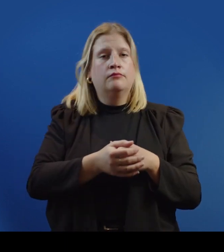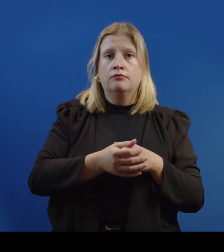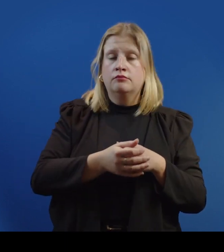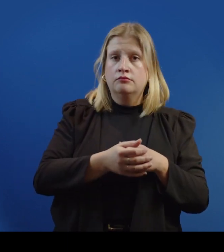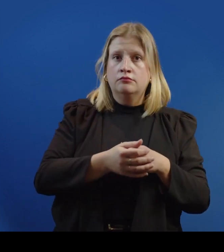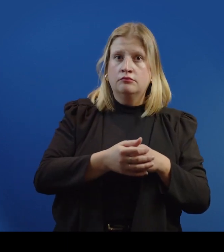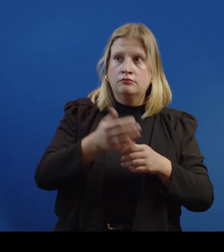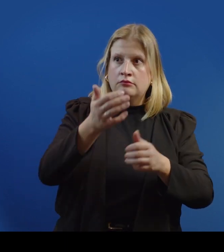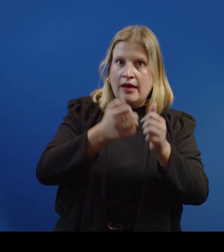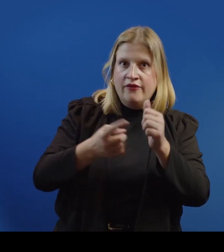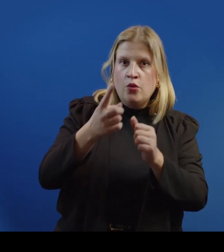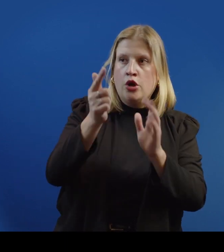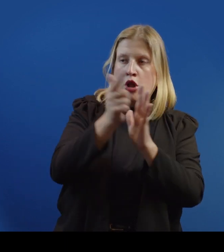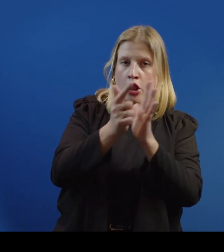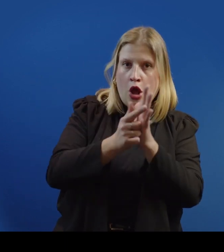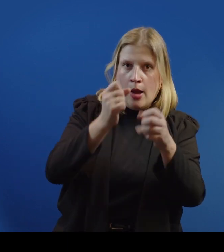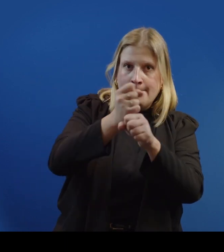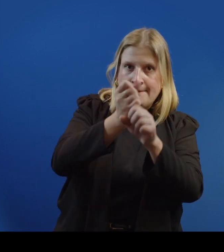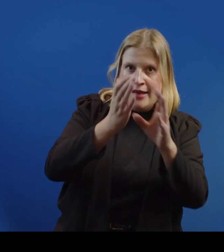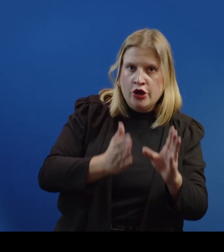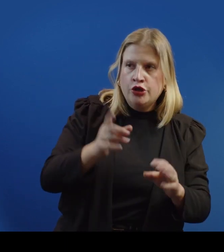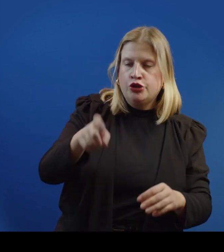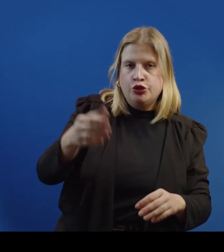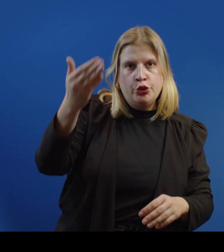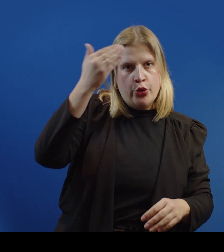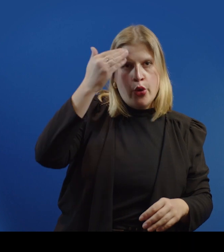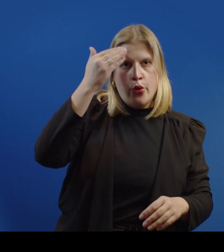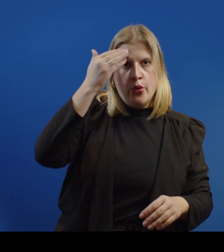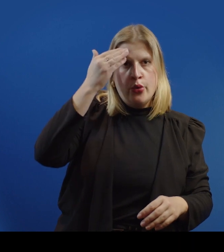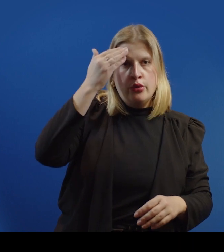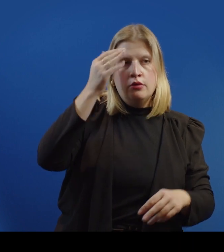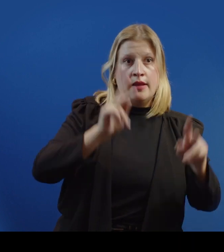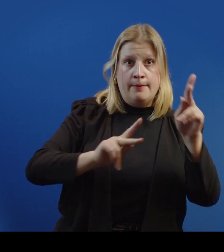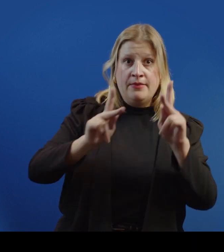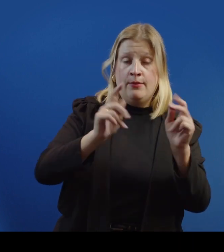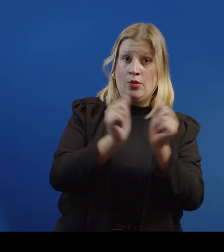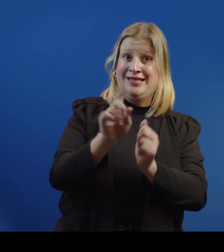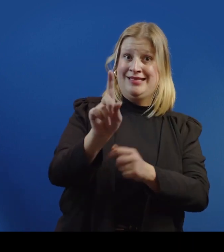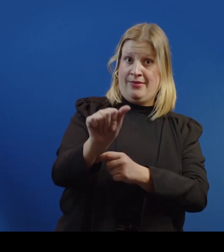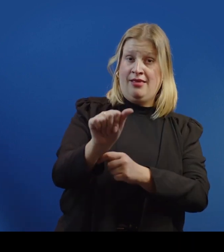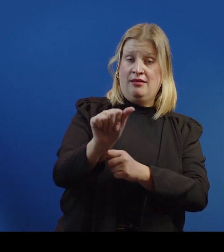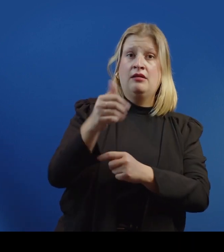Everybody, our lawmakers in Albany should know that people with disabilities